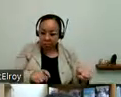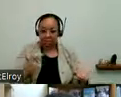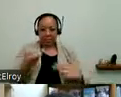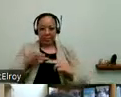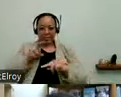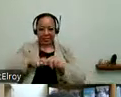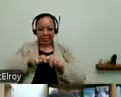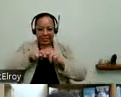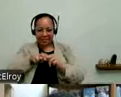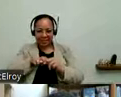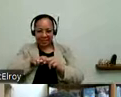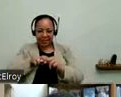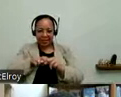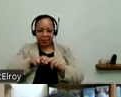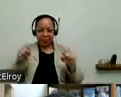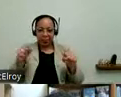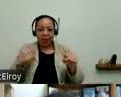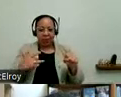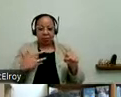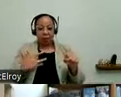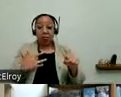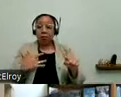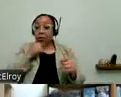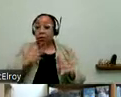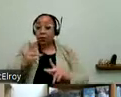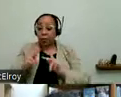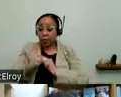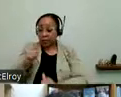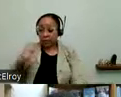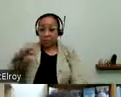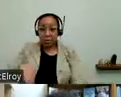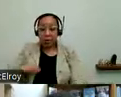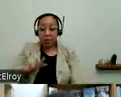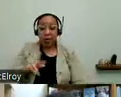with disabilities who can benefit, but people without disabilities may prefer